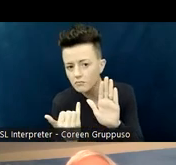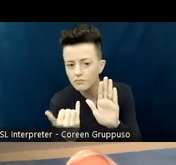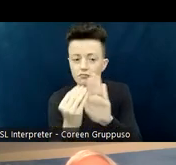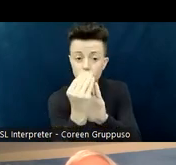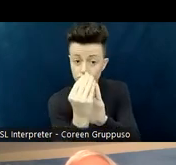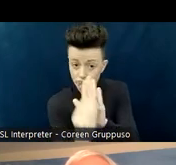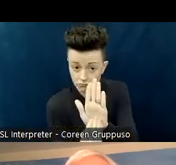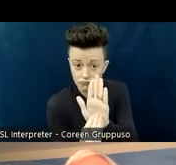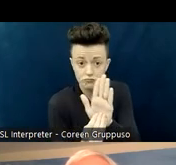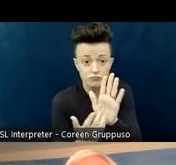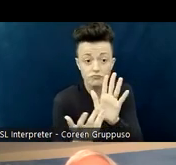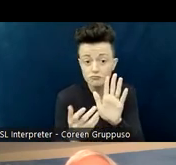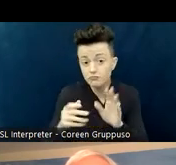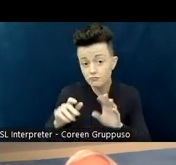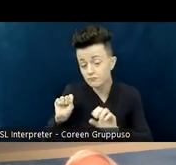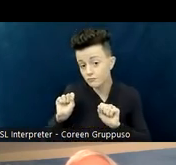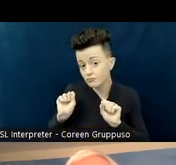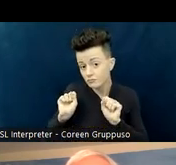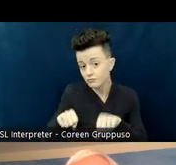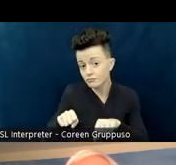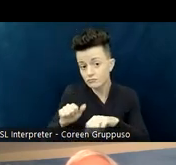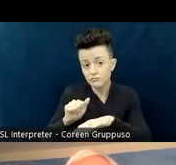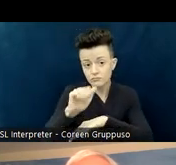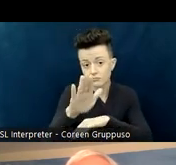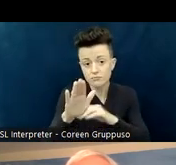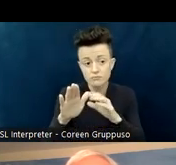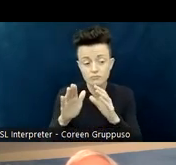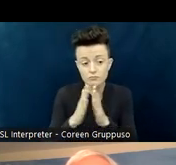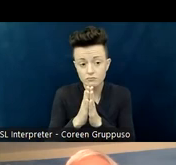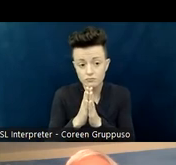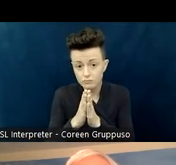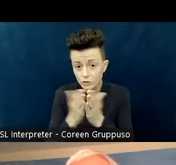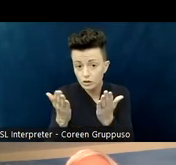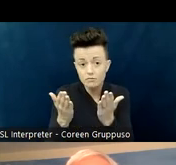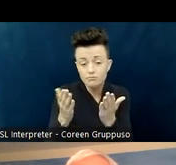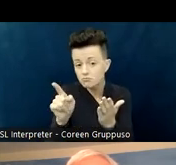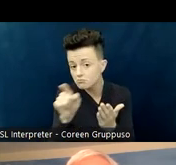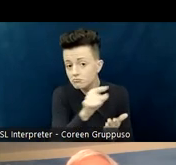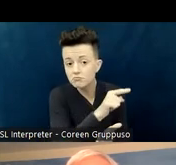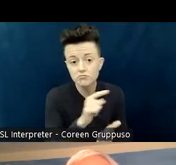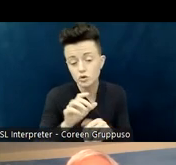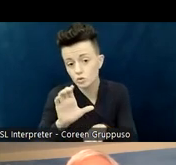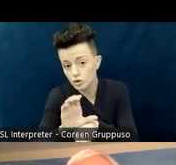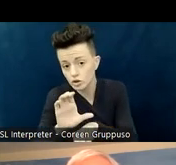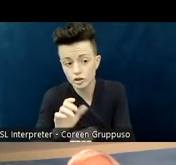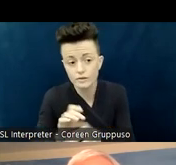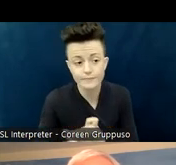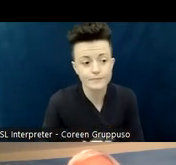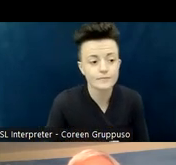It is available to our churches. Also, if you're interested